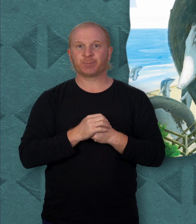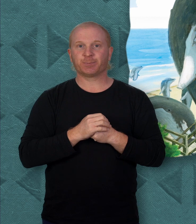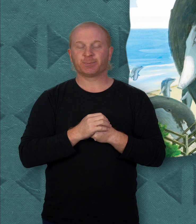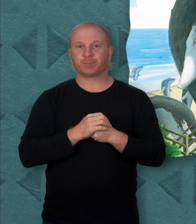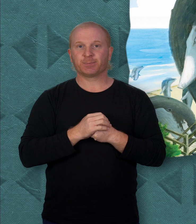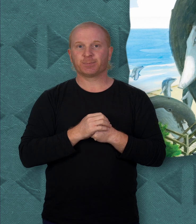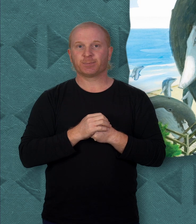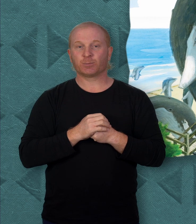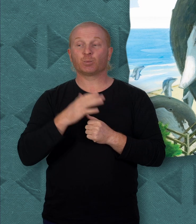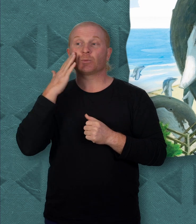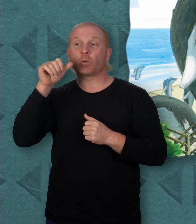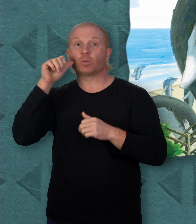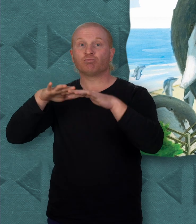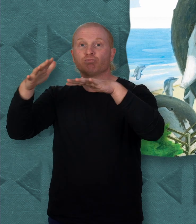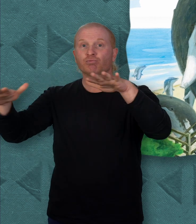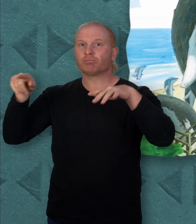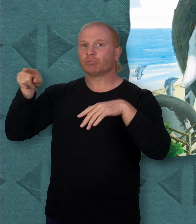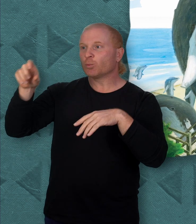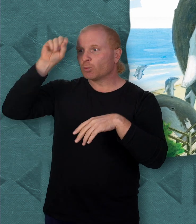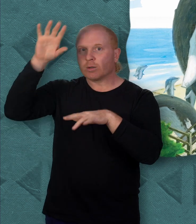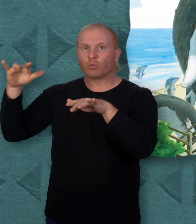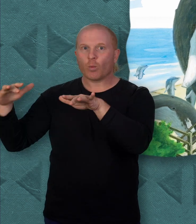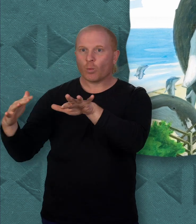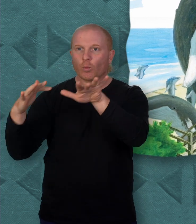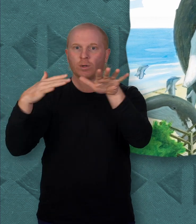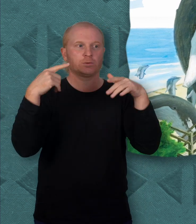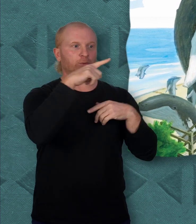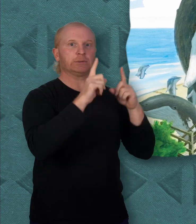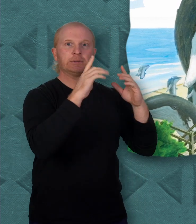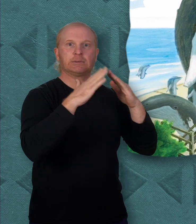When the whales walked out of the ocean and into the cities and towns,